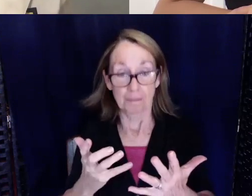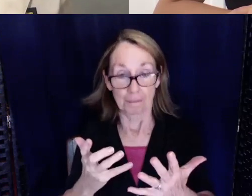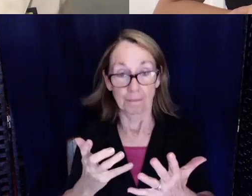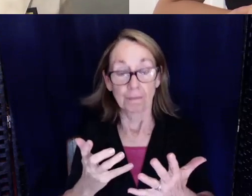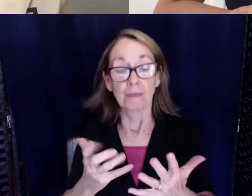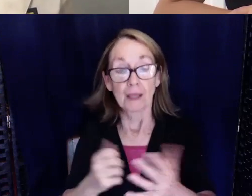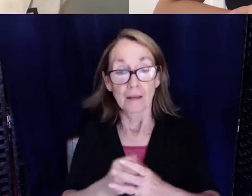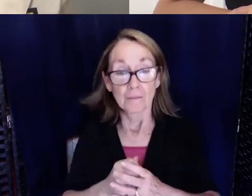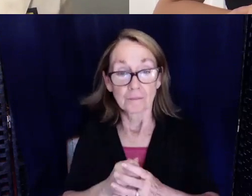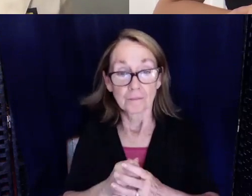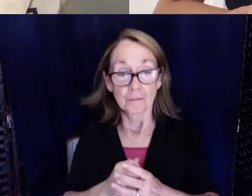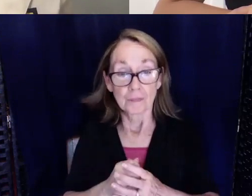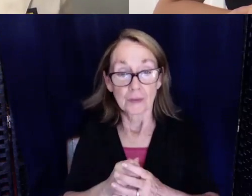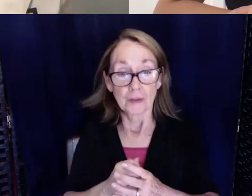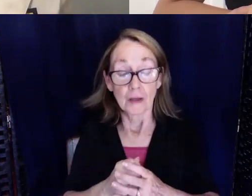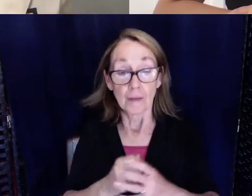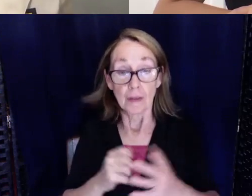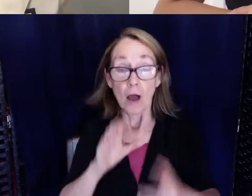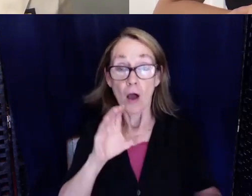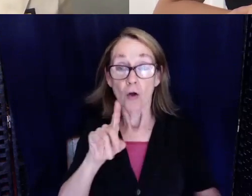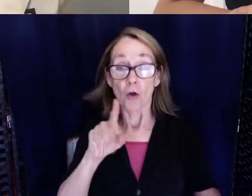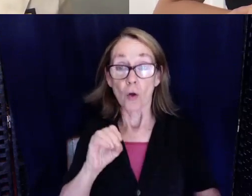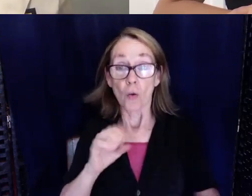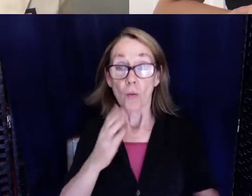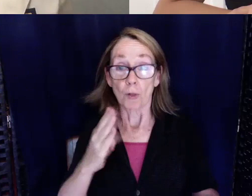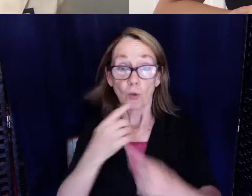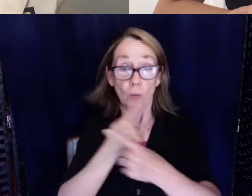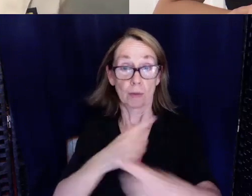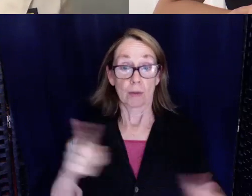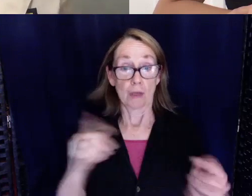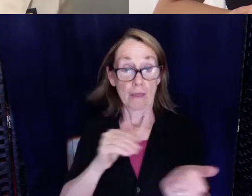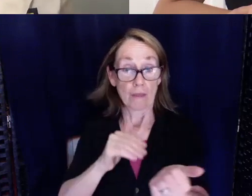in Code Blue, the doctor quickly had to make a team